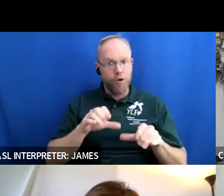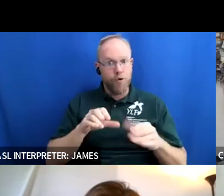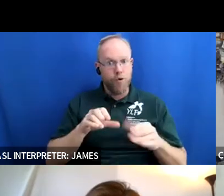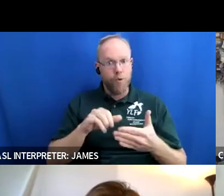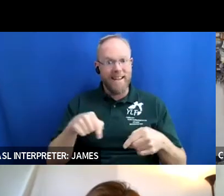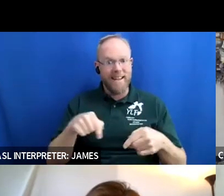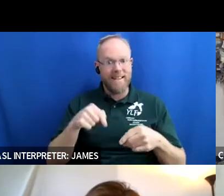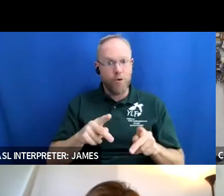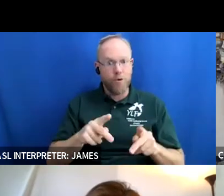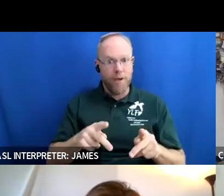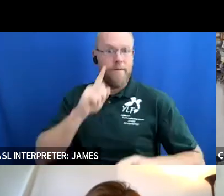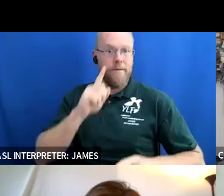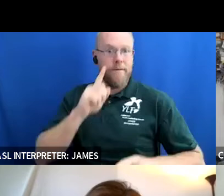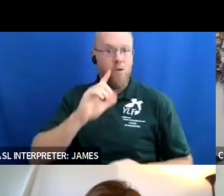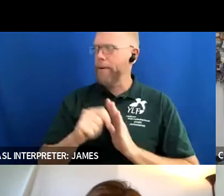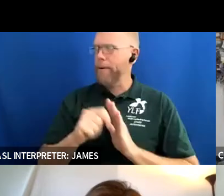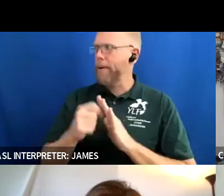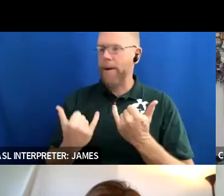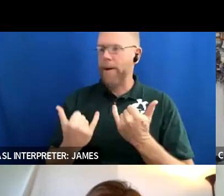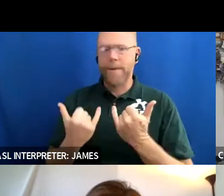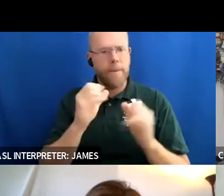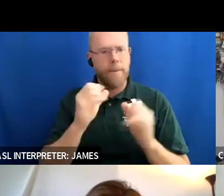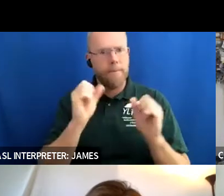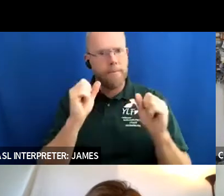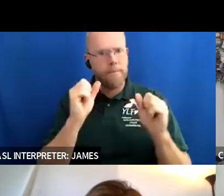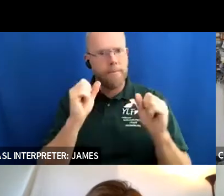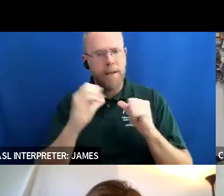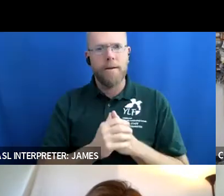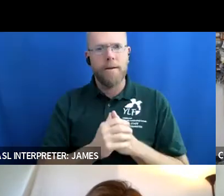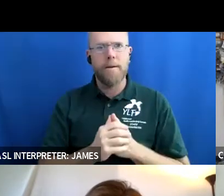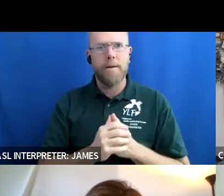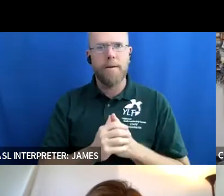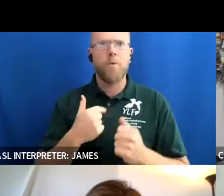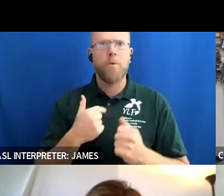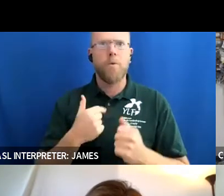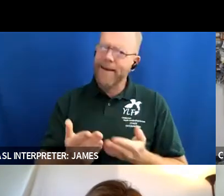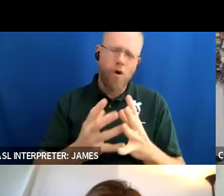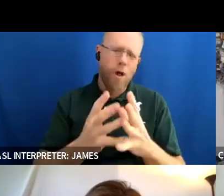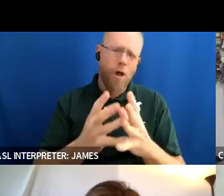age time and age is is so amazing and we you know we have a lot to offer and i'm happy to